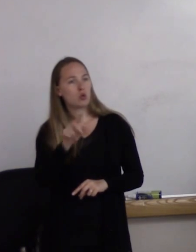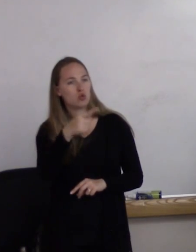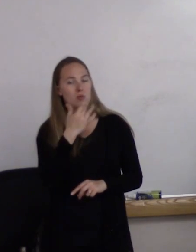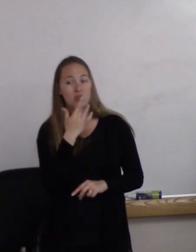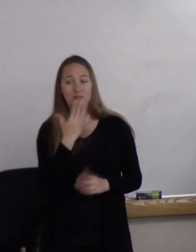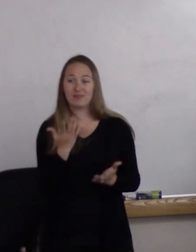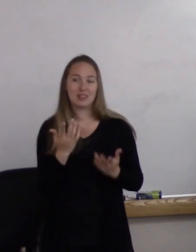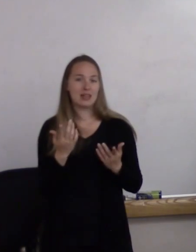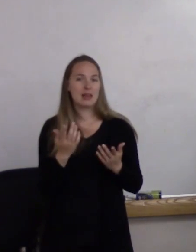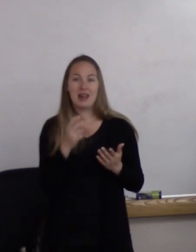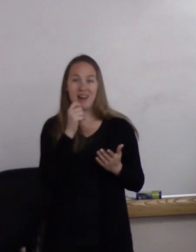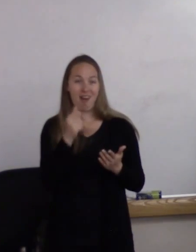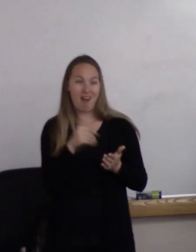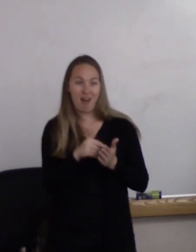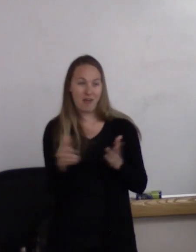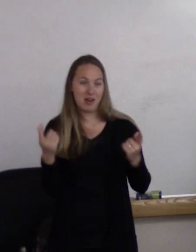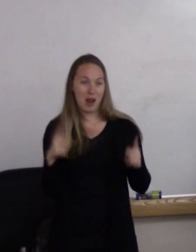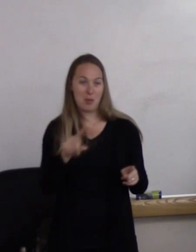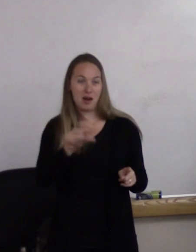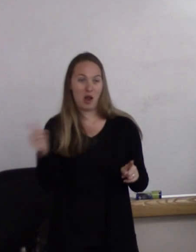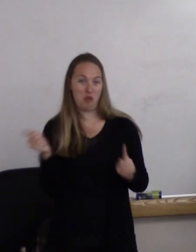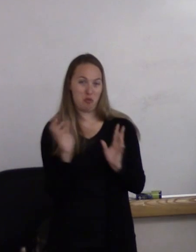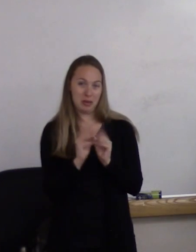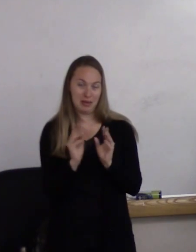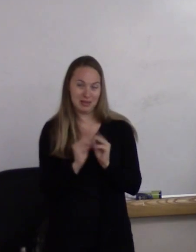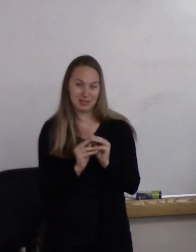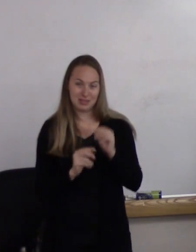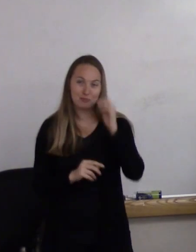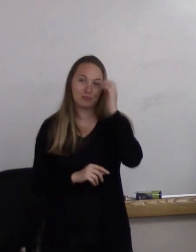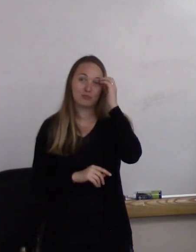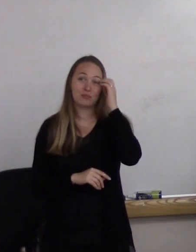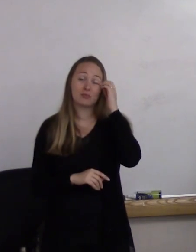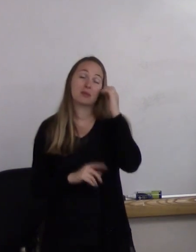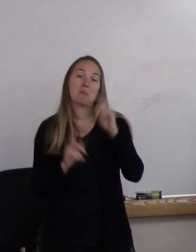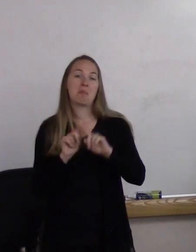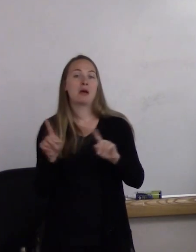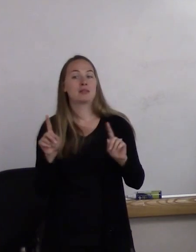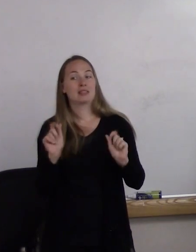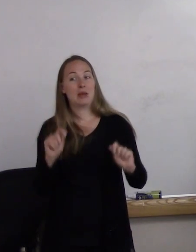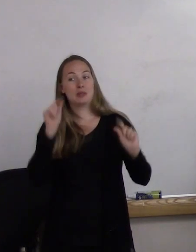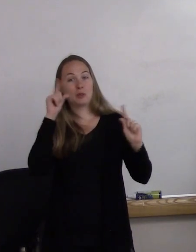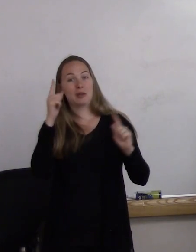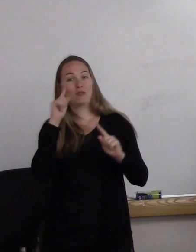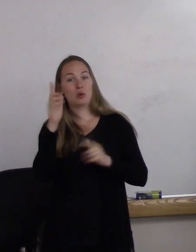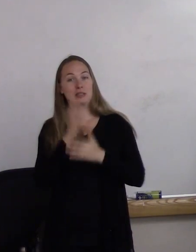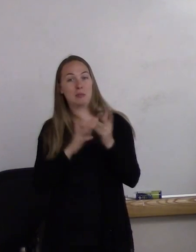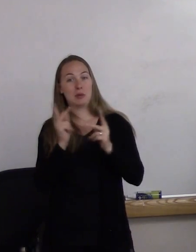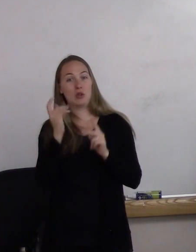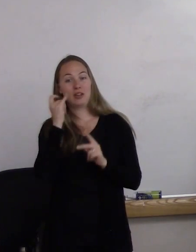that happens often in other meetings, but can be surprising for some people.